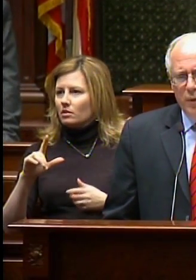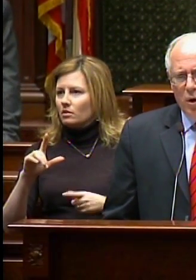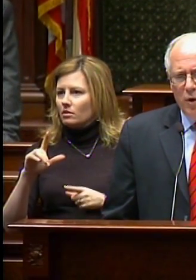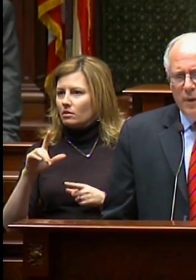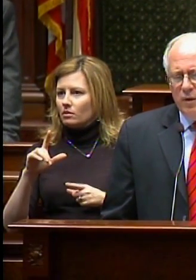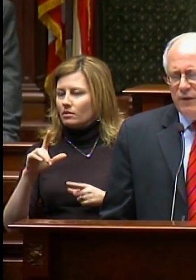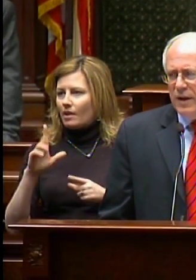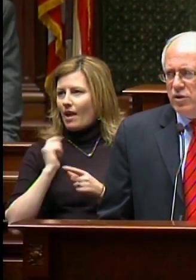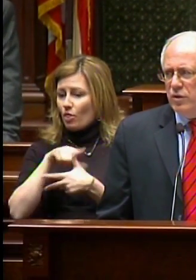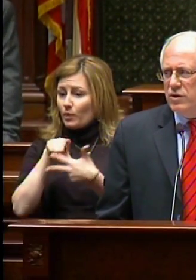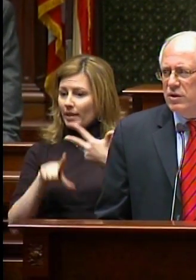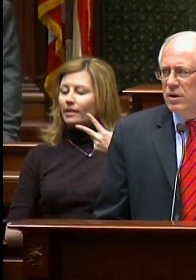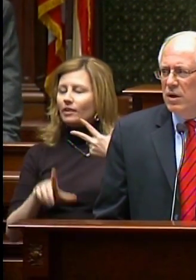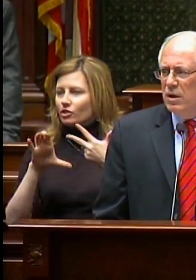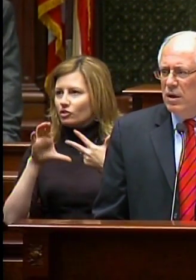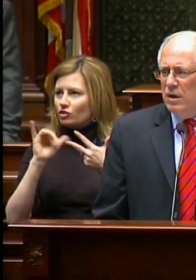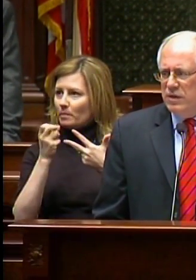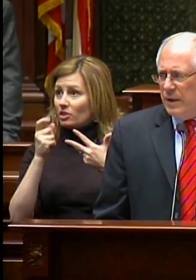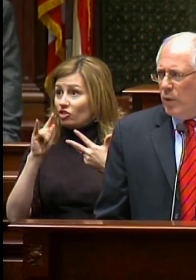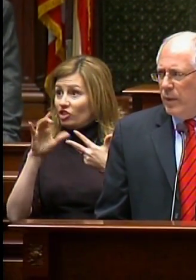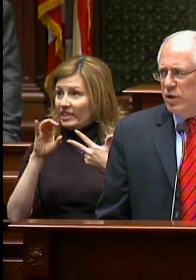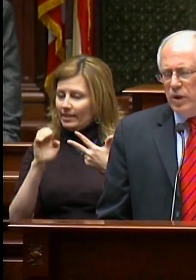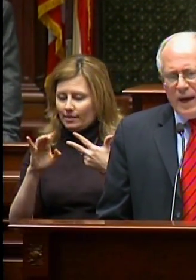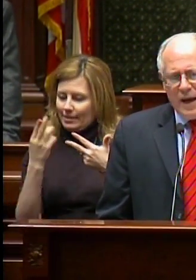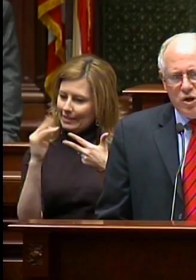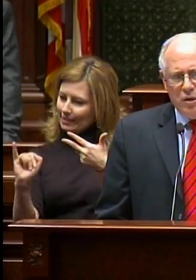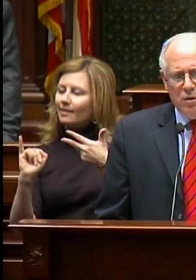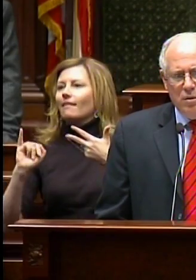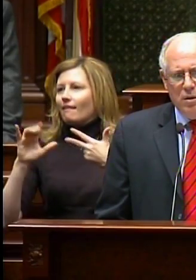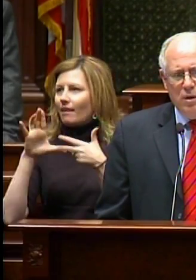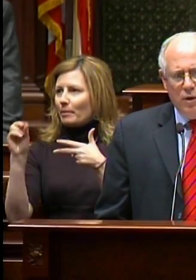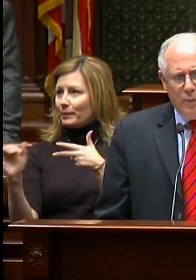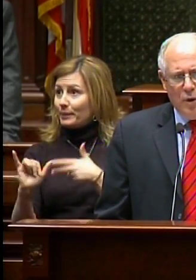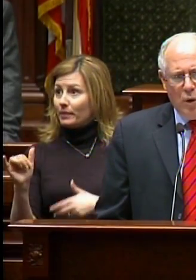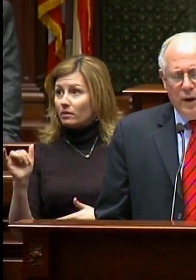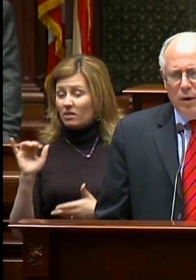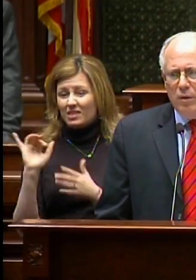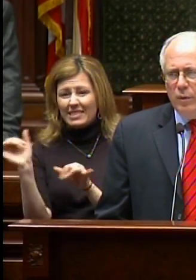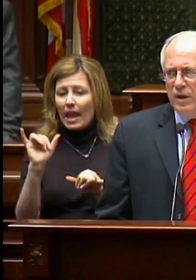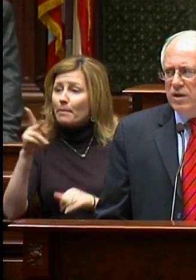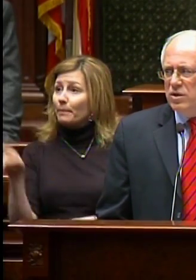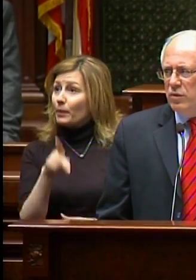three auto manufacturers. When we took action near Peoria to help Keystone